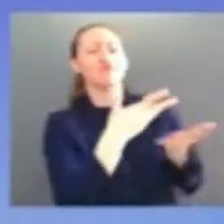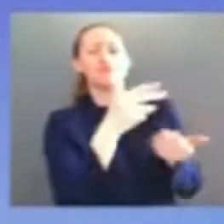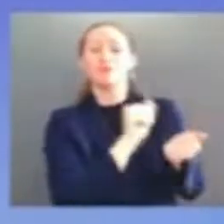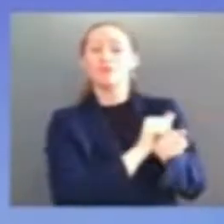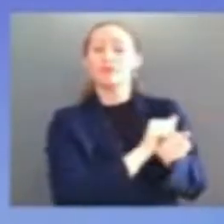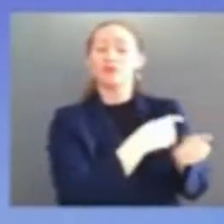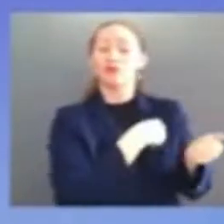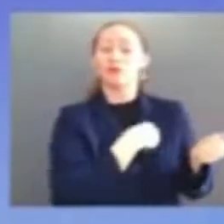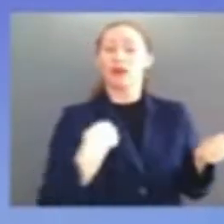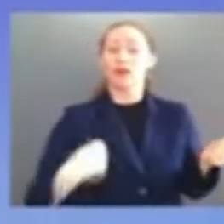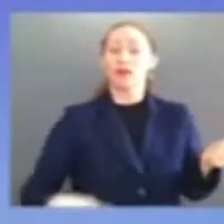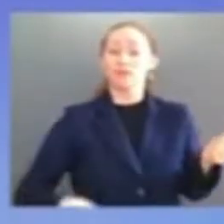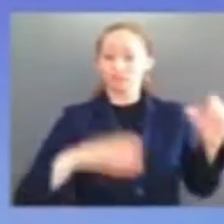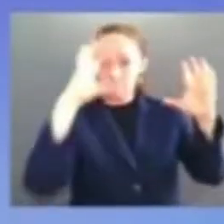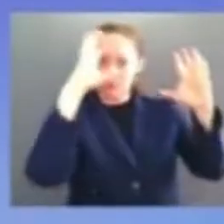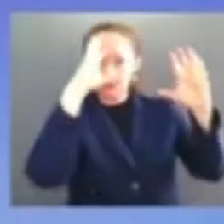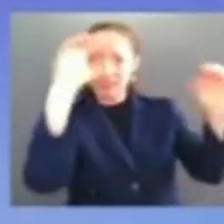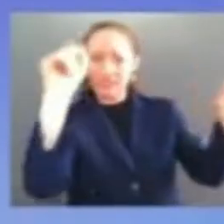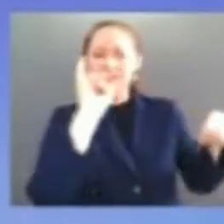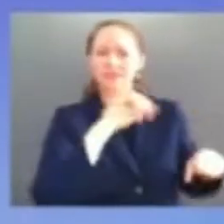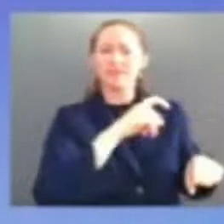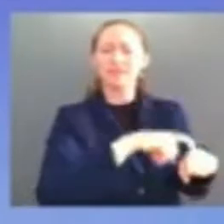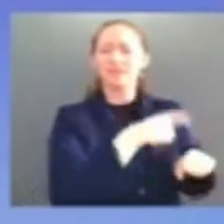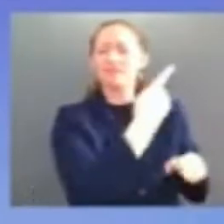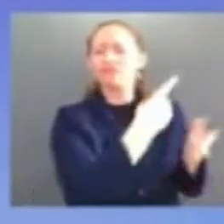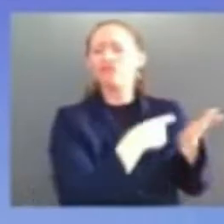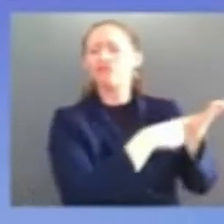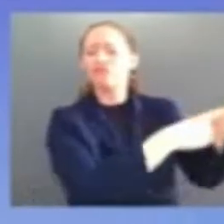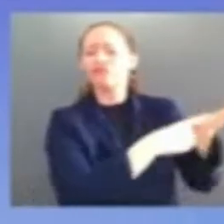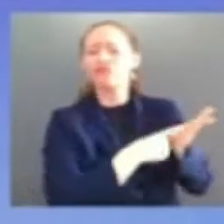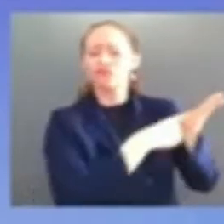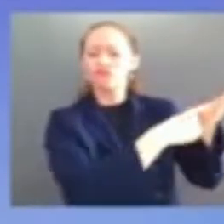and uh we were sitting alone i had an interpreter and he'd